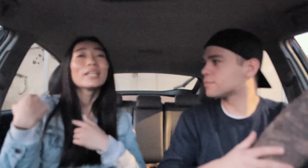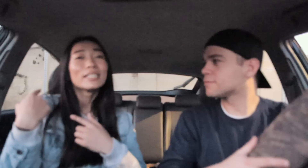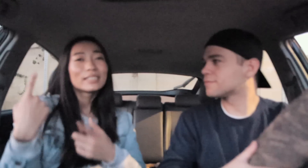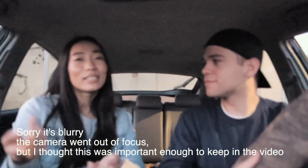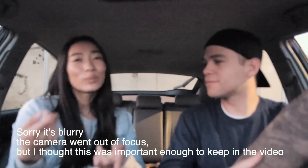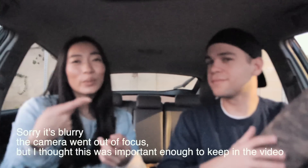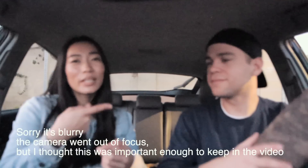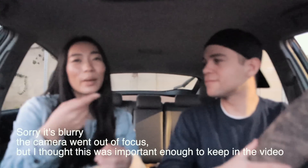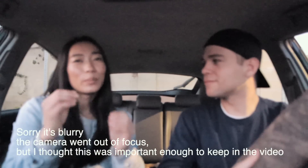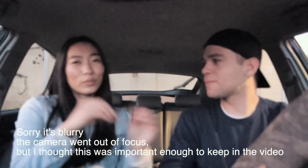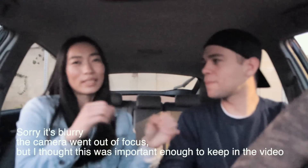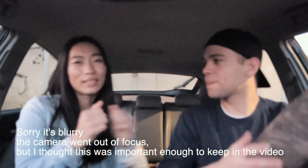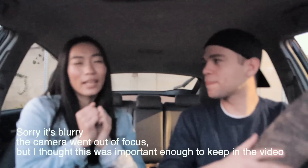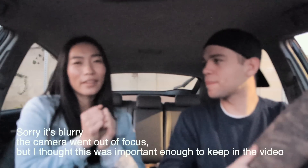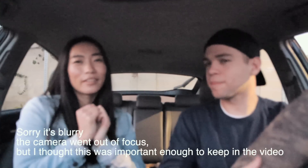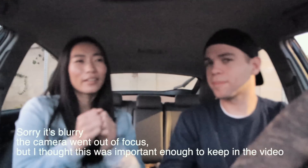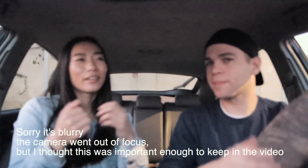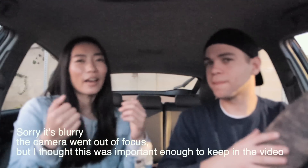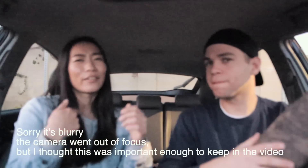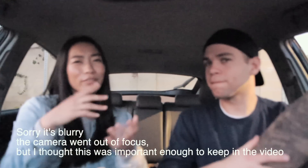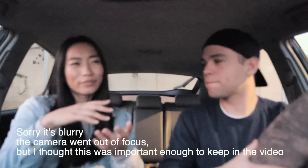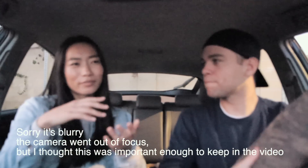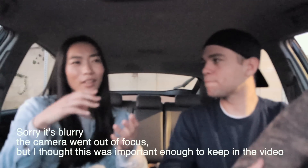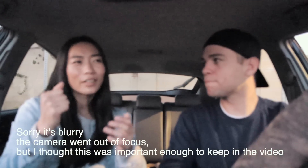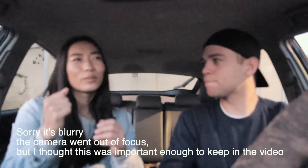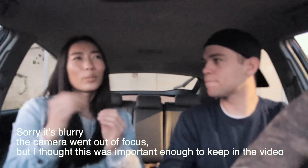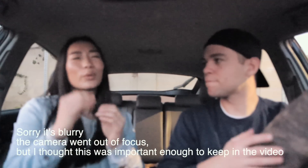since we moved in together I've gotten more used